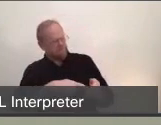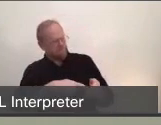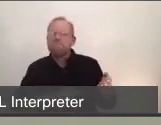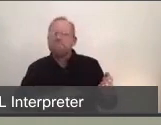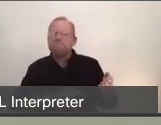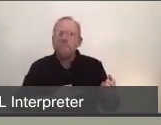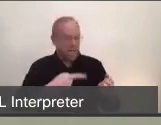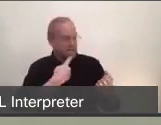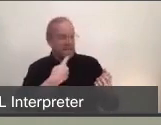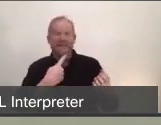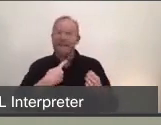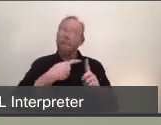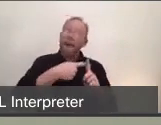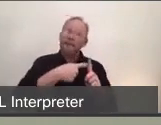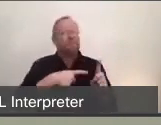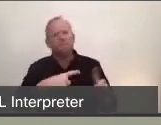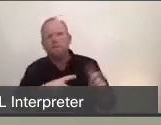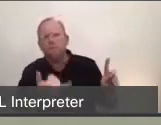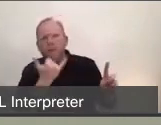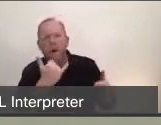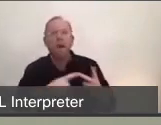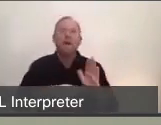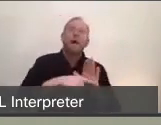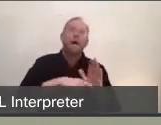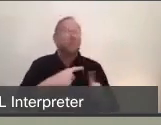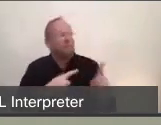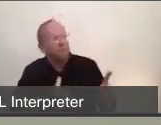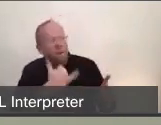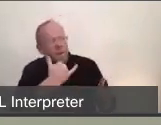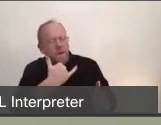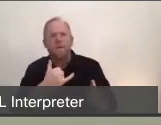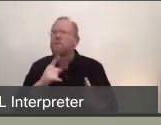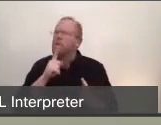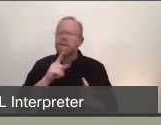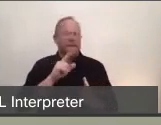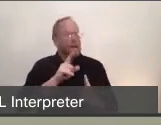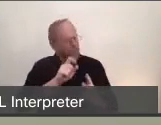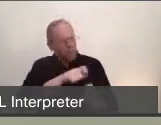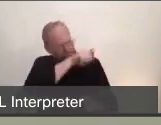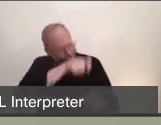and we know that this is one of our critical tools that needs to be available to increase the allowable activities